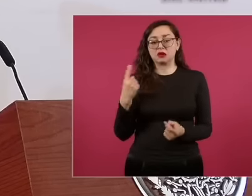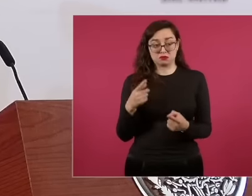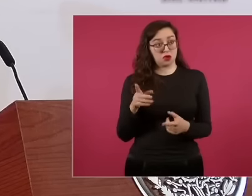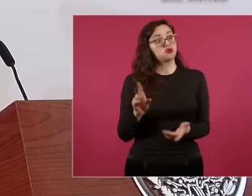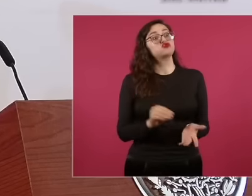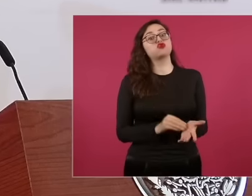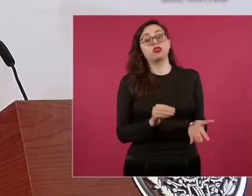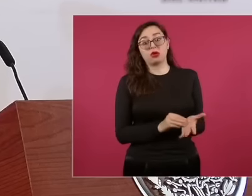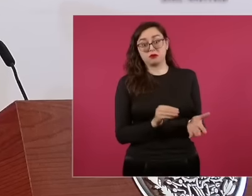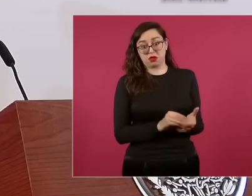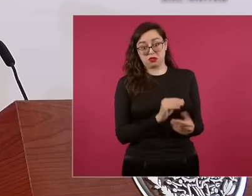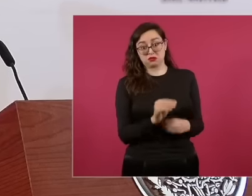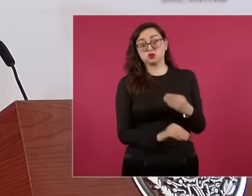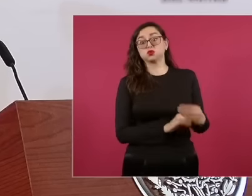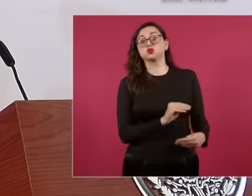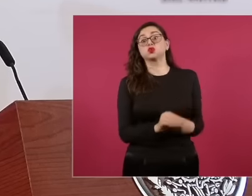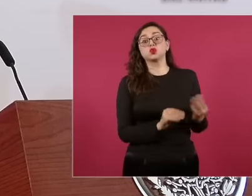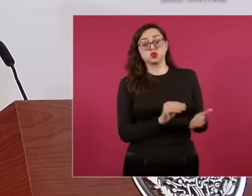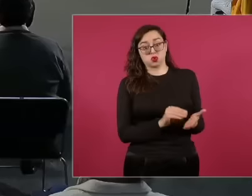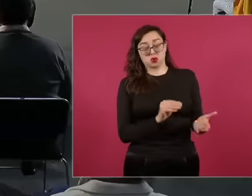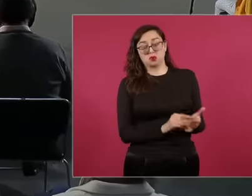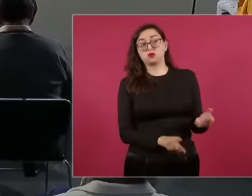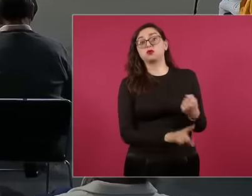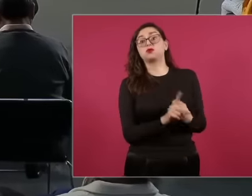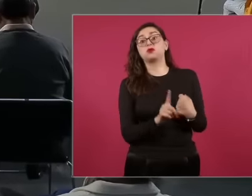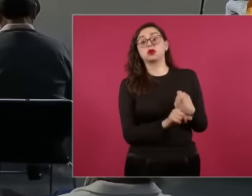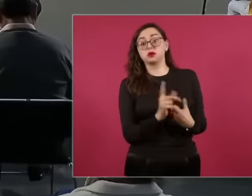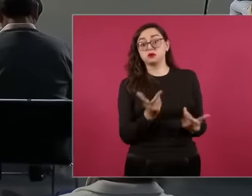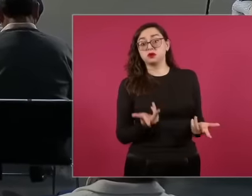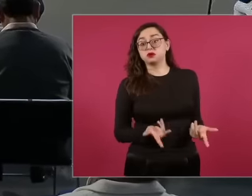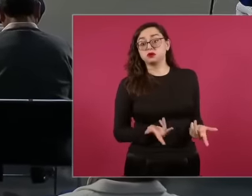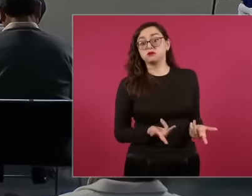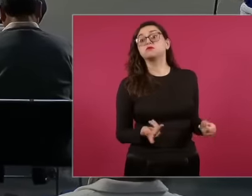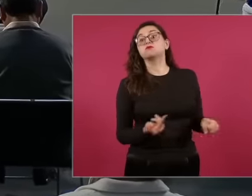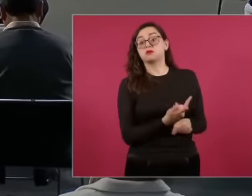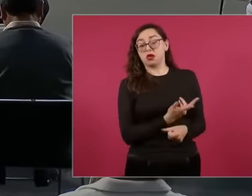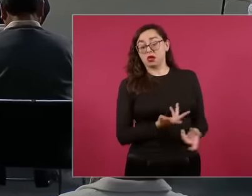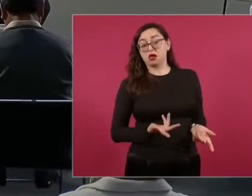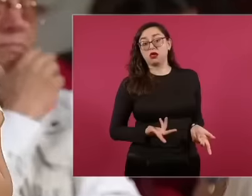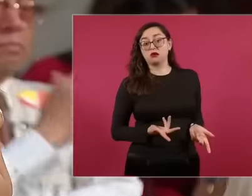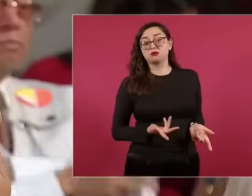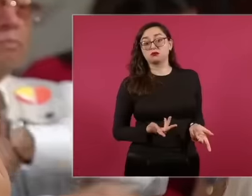those positions. Let me just tell you that some of these cases are. By the way, they